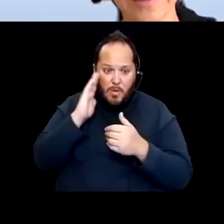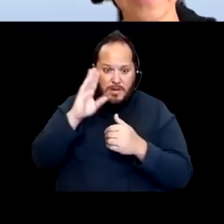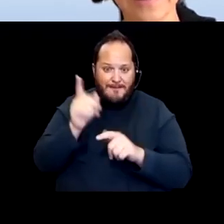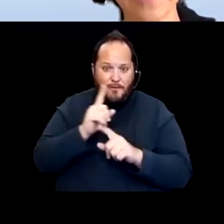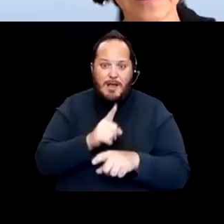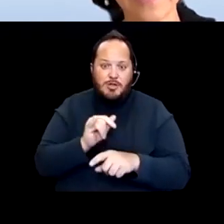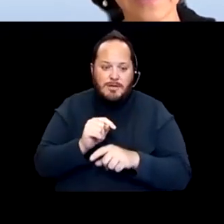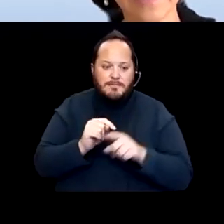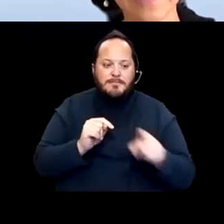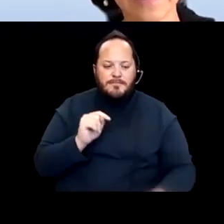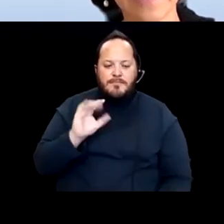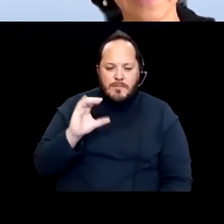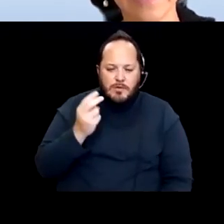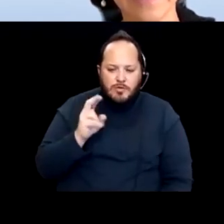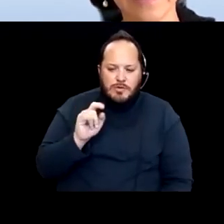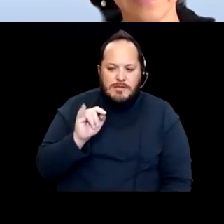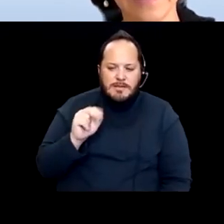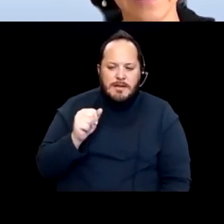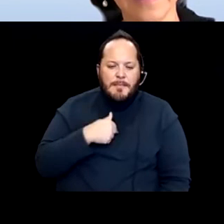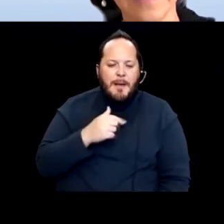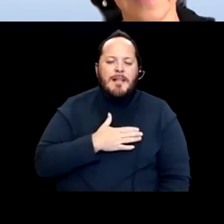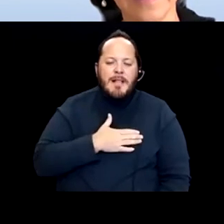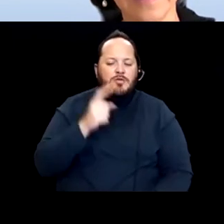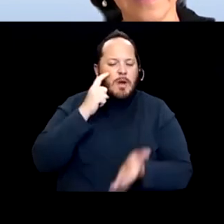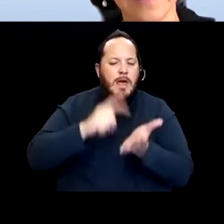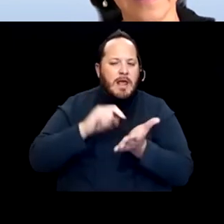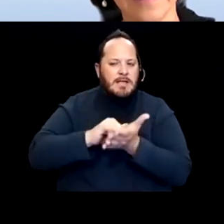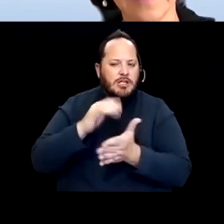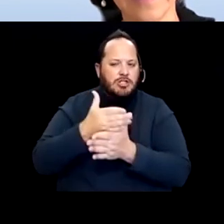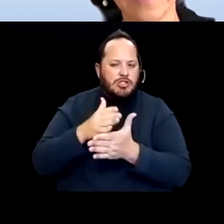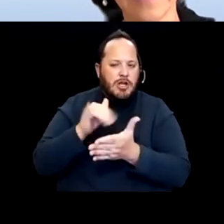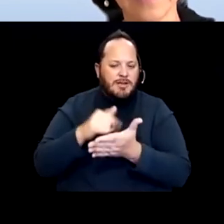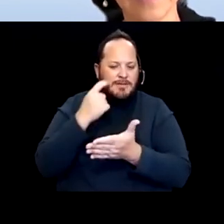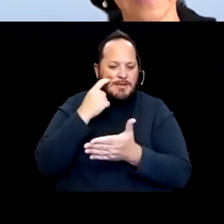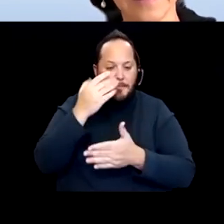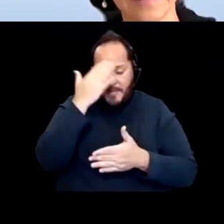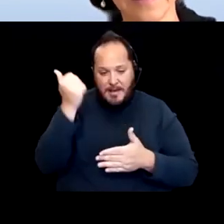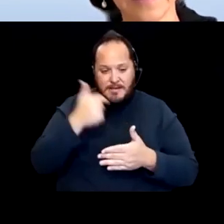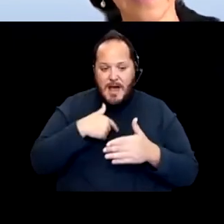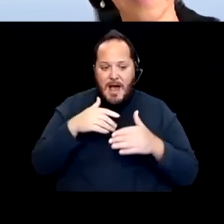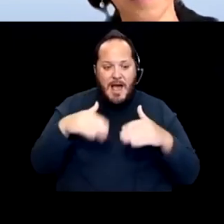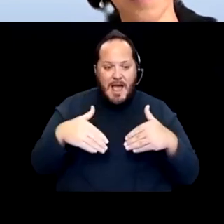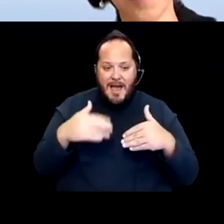I'm glad you recognize that and share that Aaron because I haven't seen any of the fake news